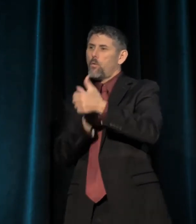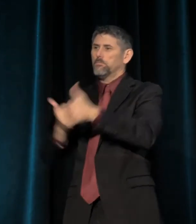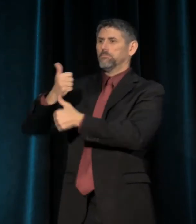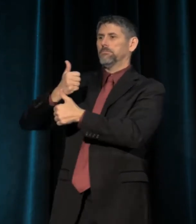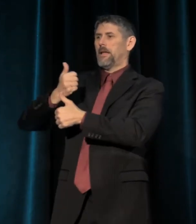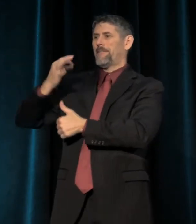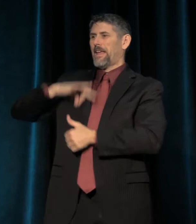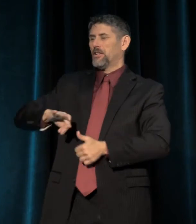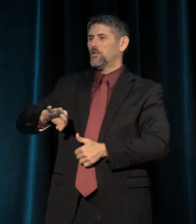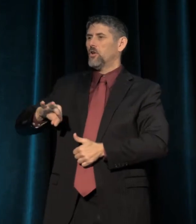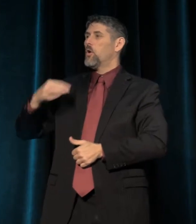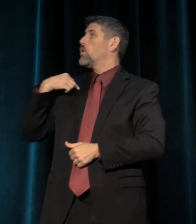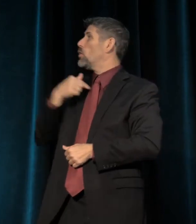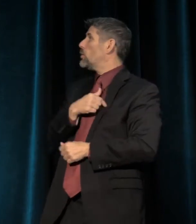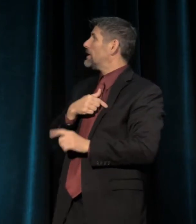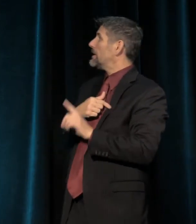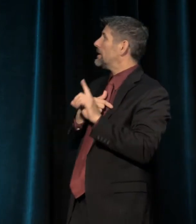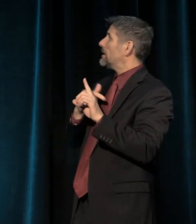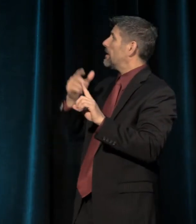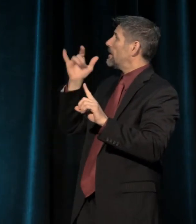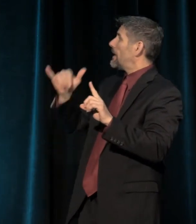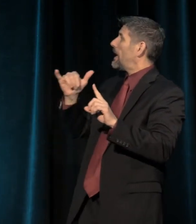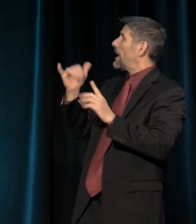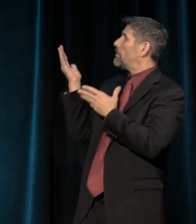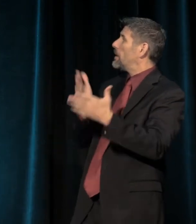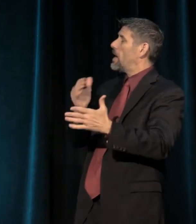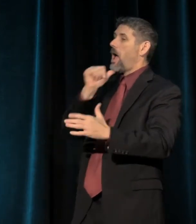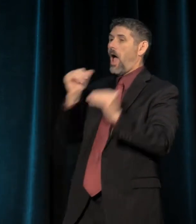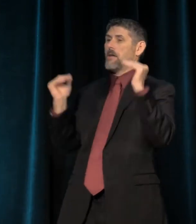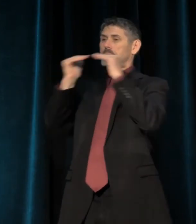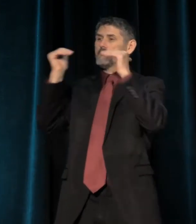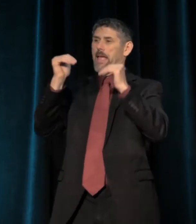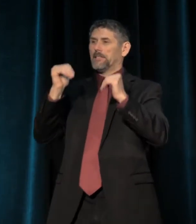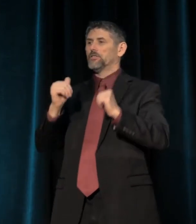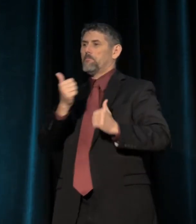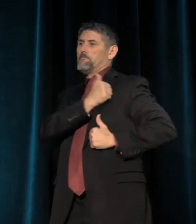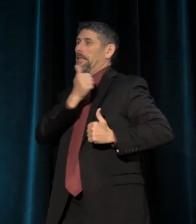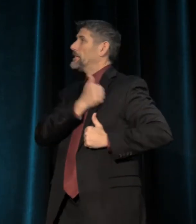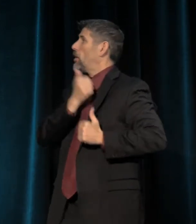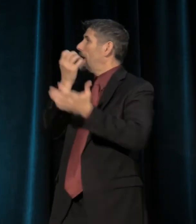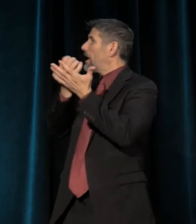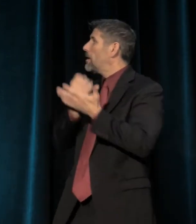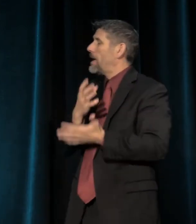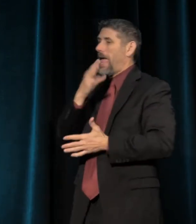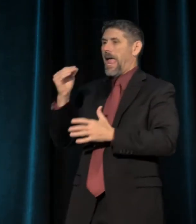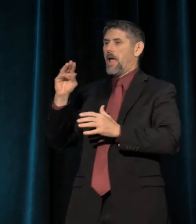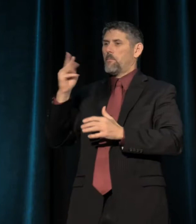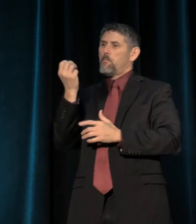We bring to this forum unmatched military, political, economic, cultural and moral strength.